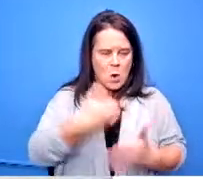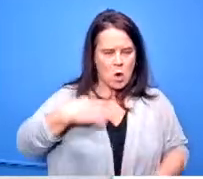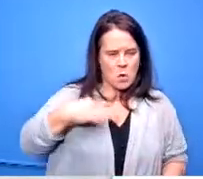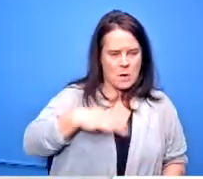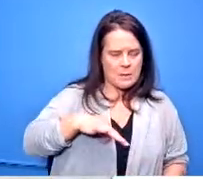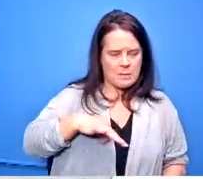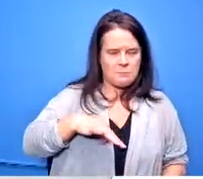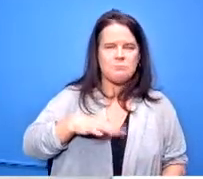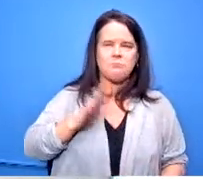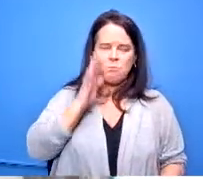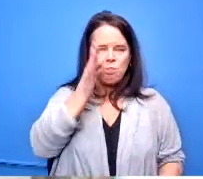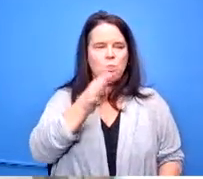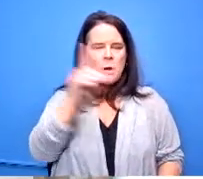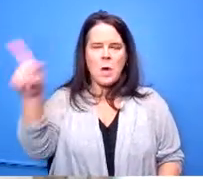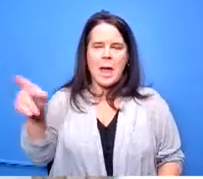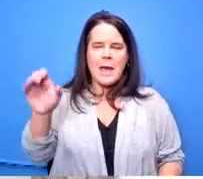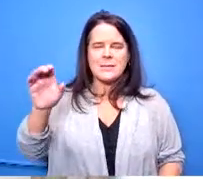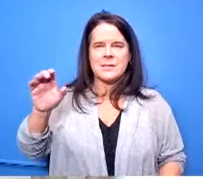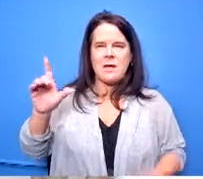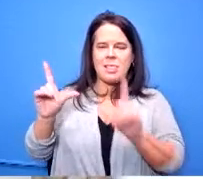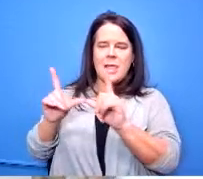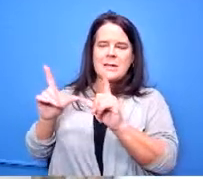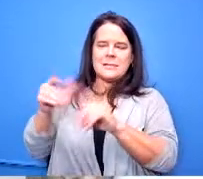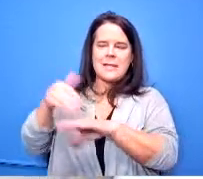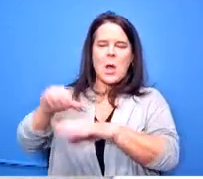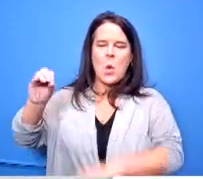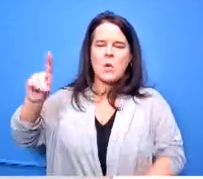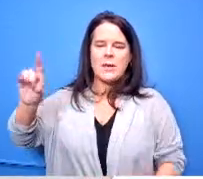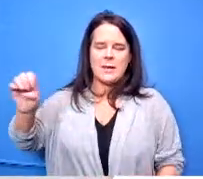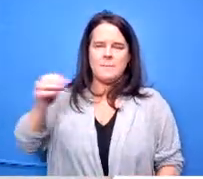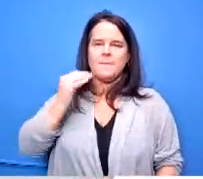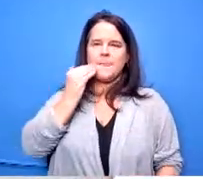we'll check on that with the licensure at the ohio department of ed okay and then my second question